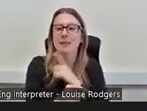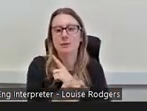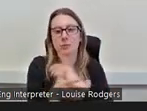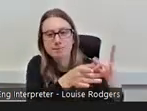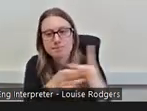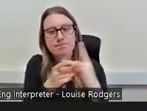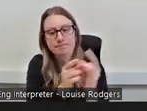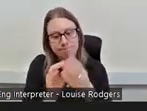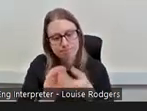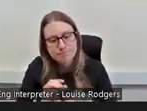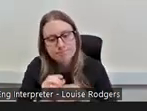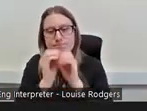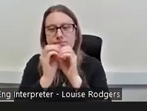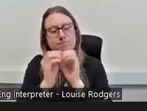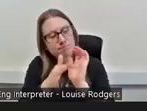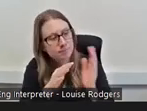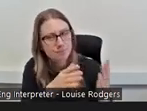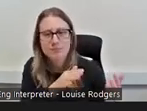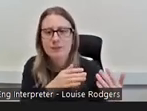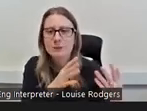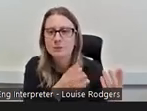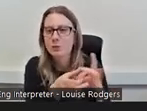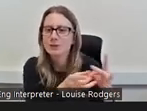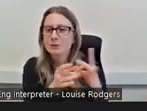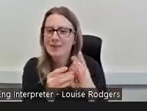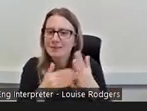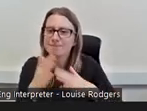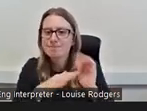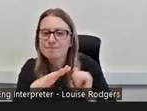from the start and building it with them is really important because you can understand their needs,